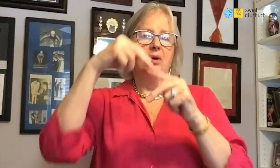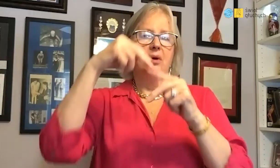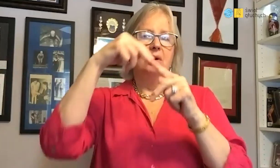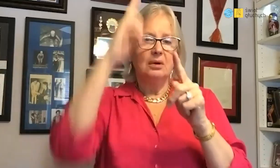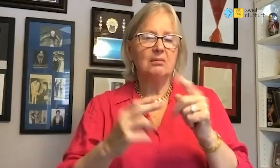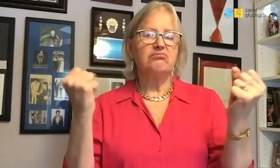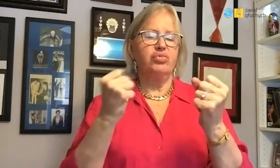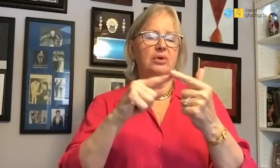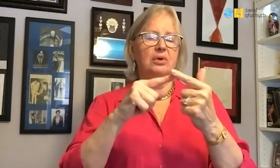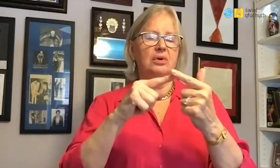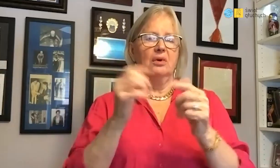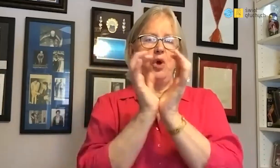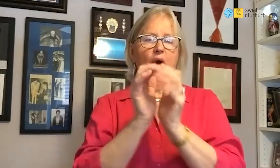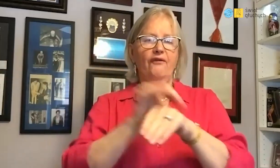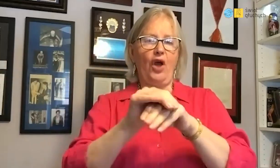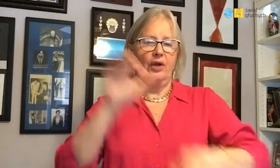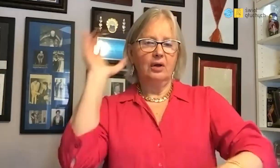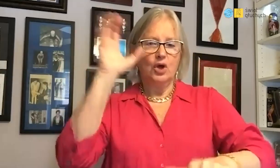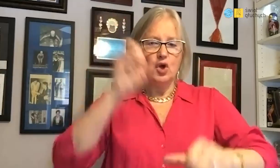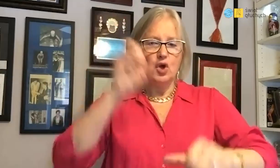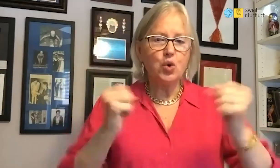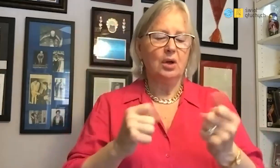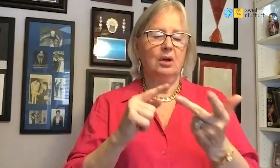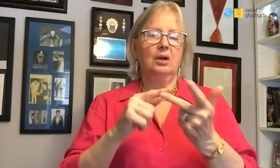They were known for their success in water jumping, water polo